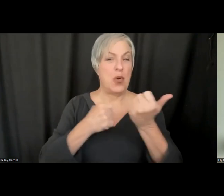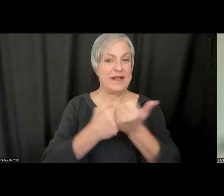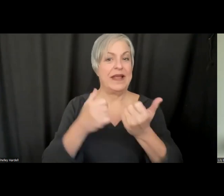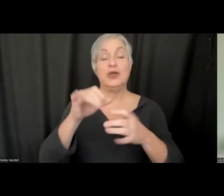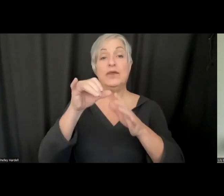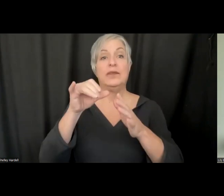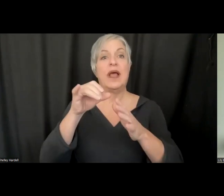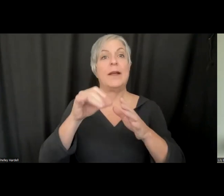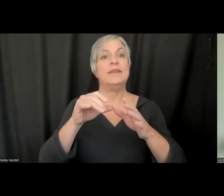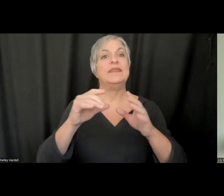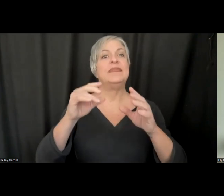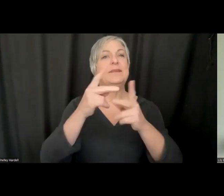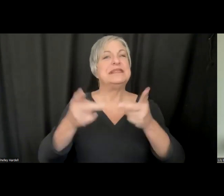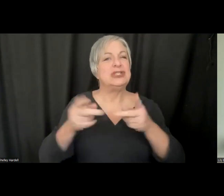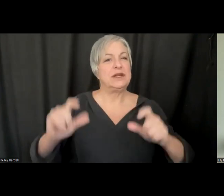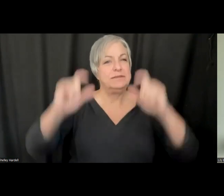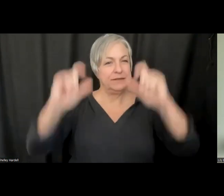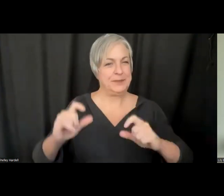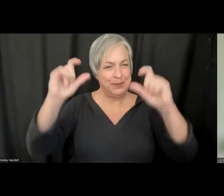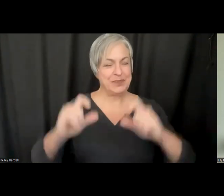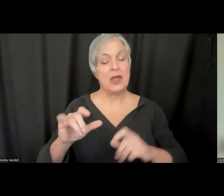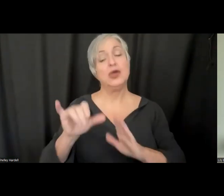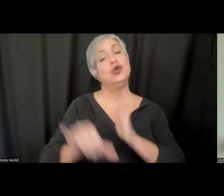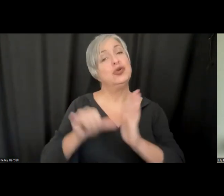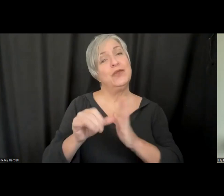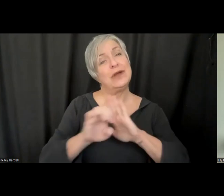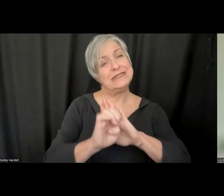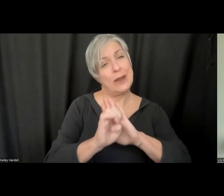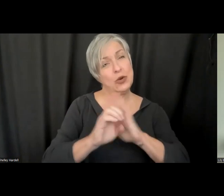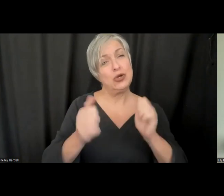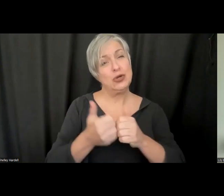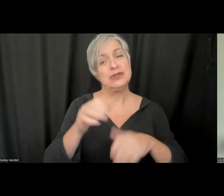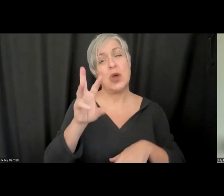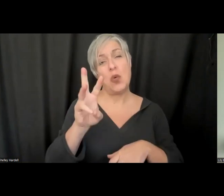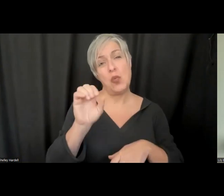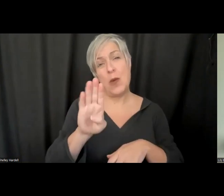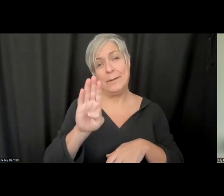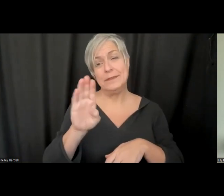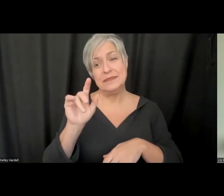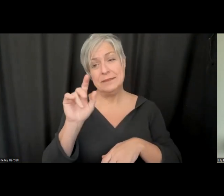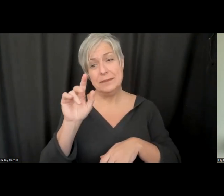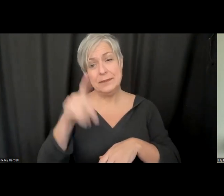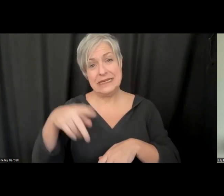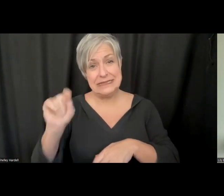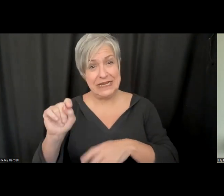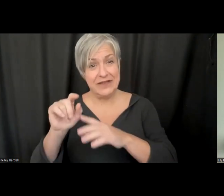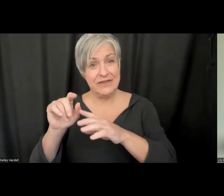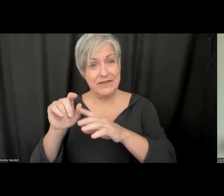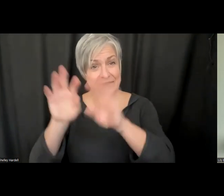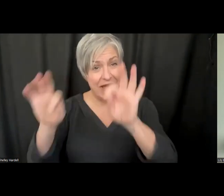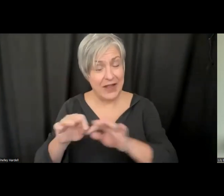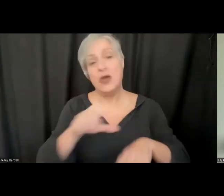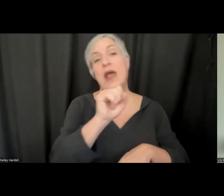would take an SRT or web VTT file. Those do not support